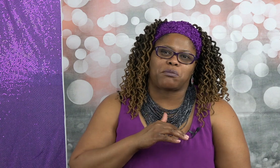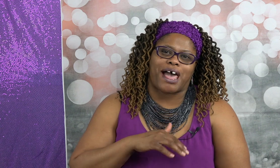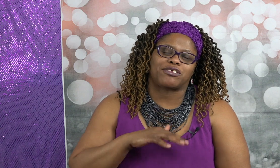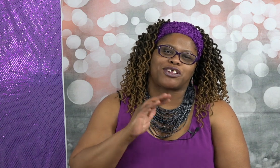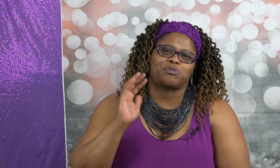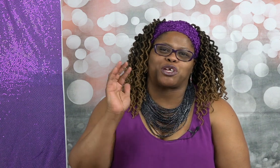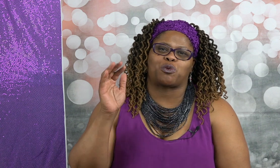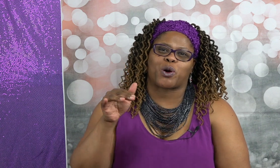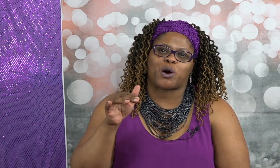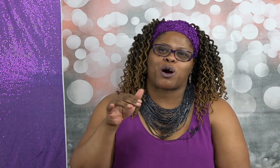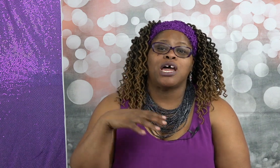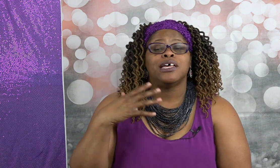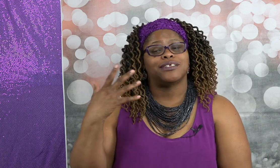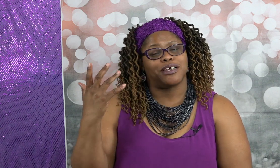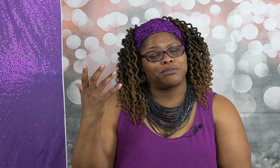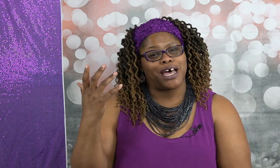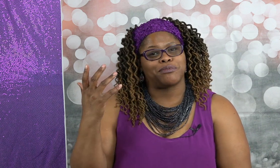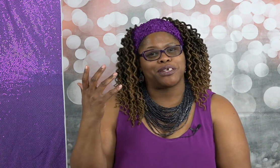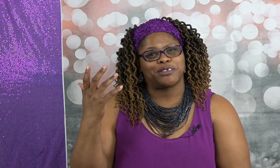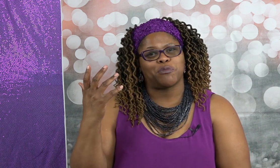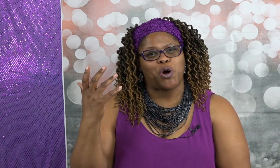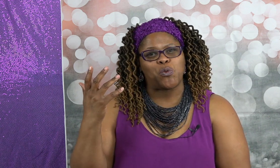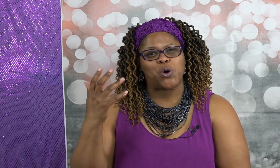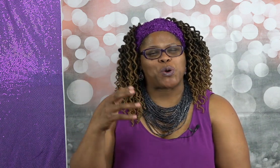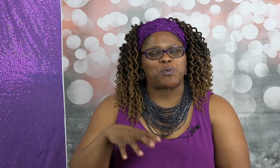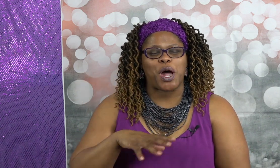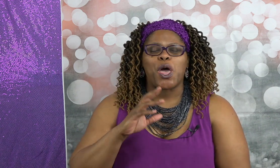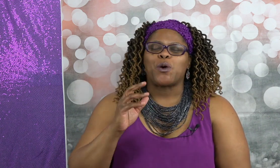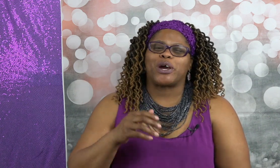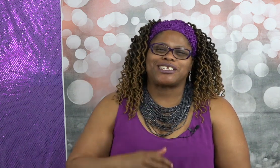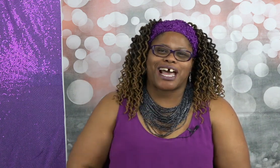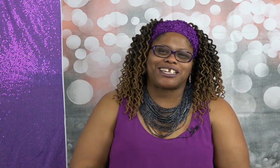about something to work on sometimes there's some homework but we're excited